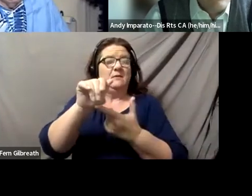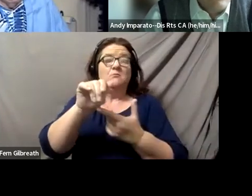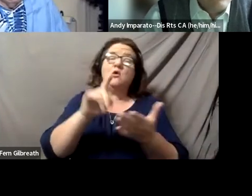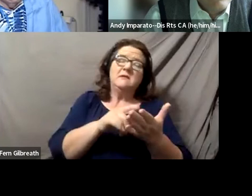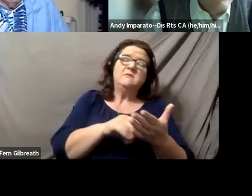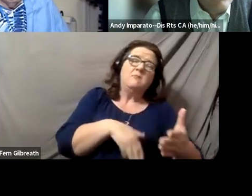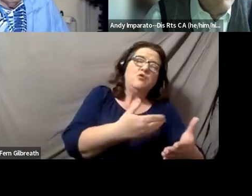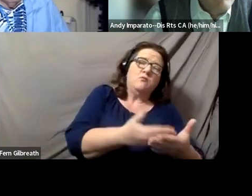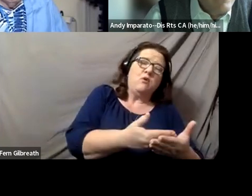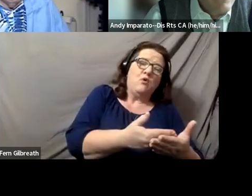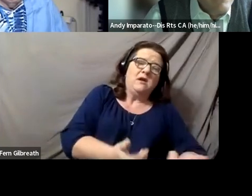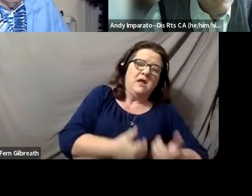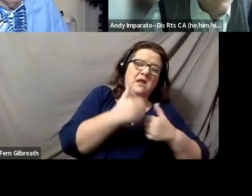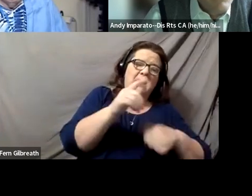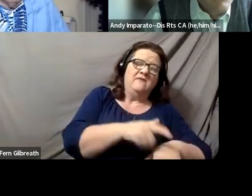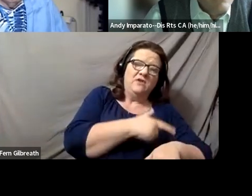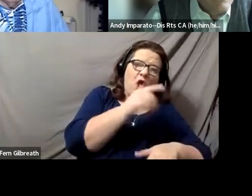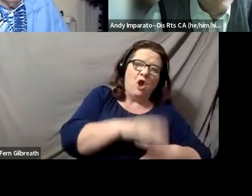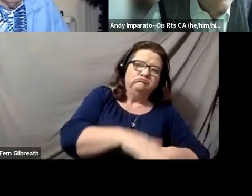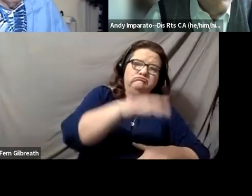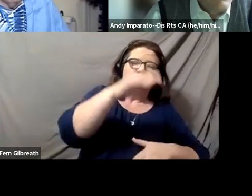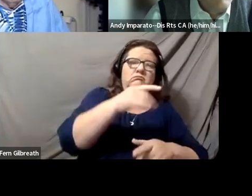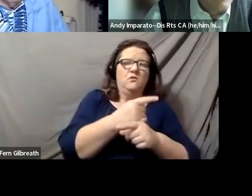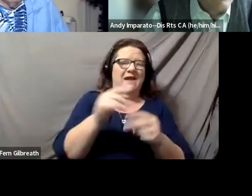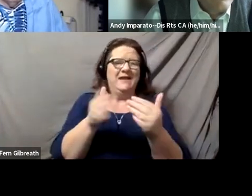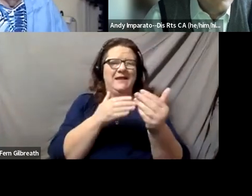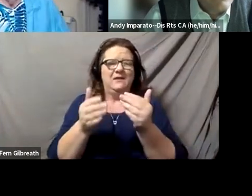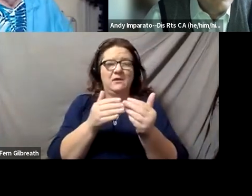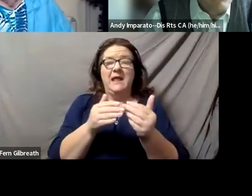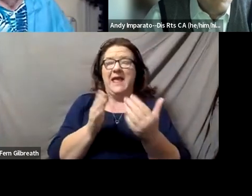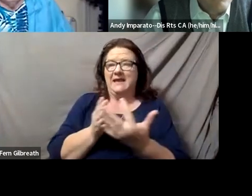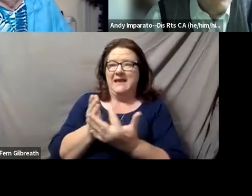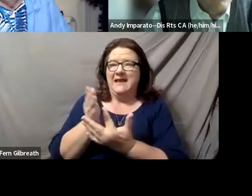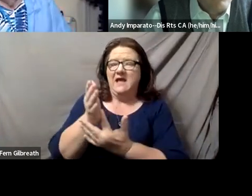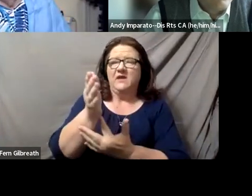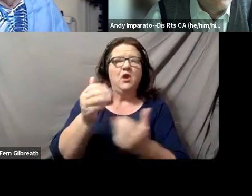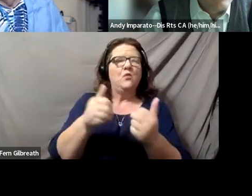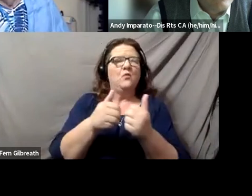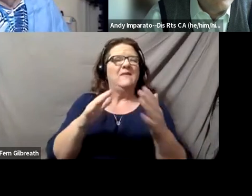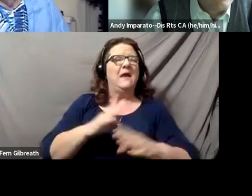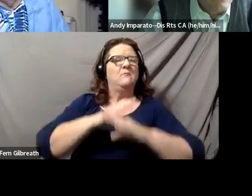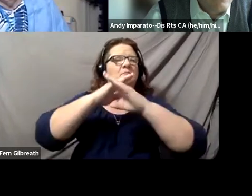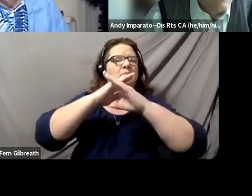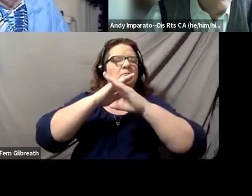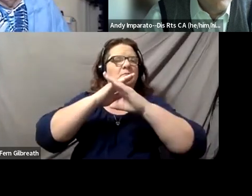is how to navigate it in a way that it doesn't hold them back. How to keep their expectations high,